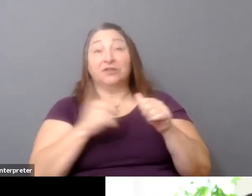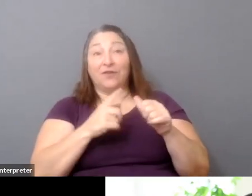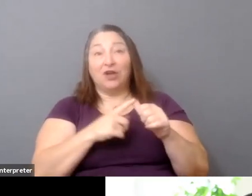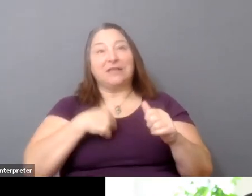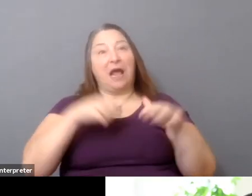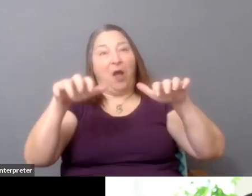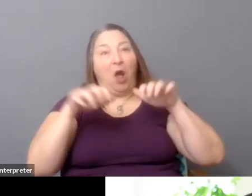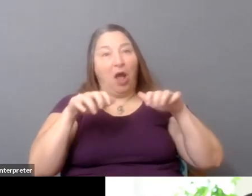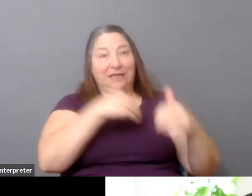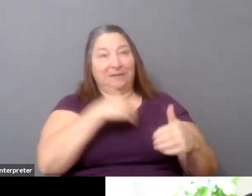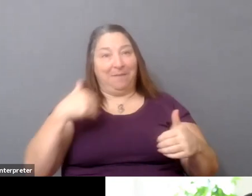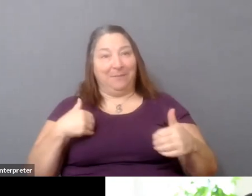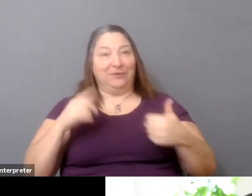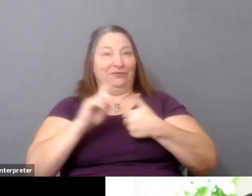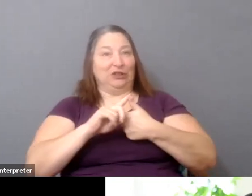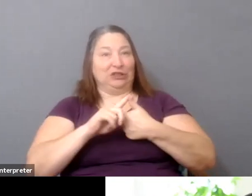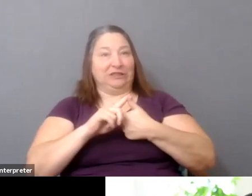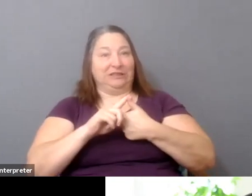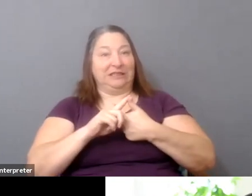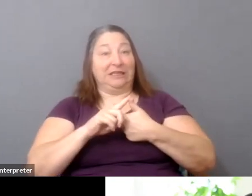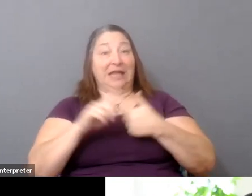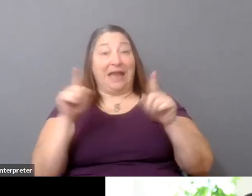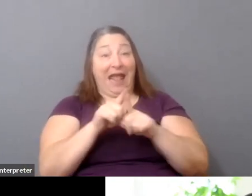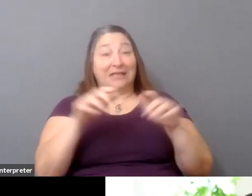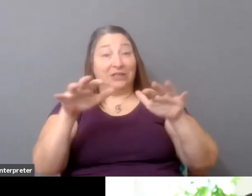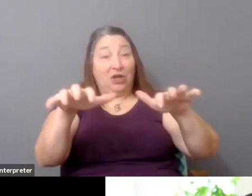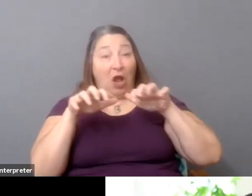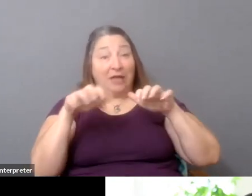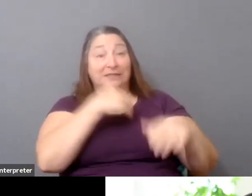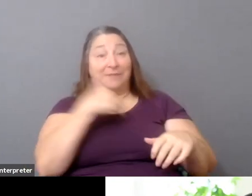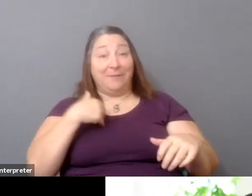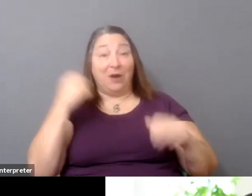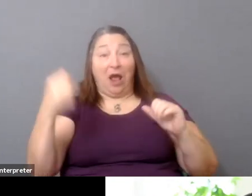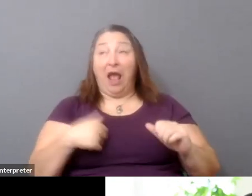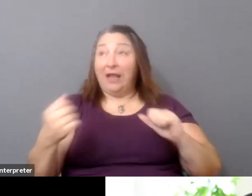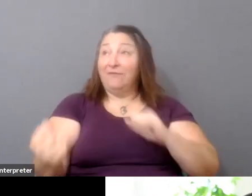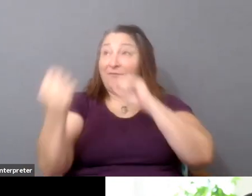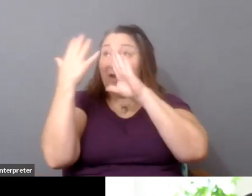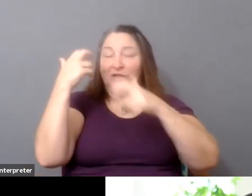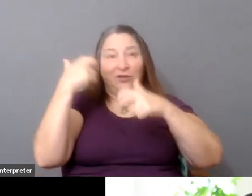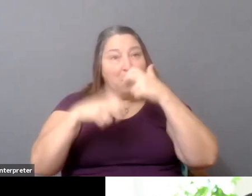I've confronted the problems of distribution, the systems of it.